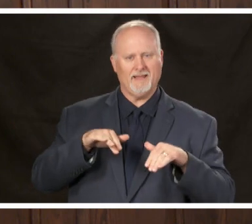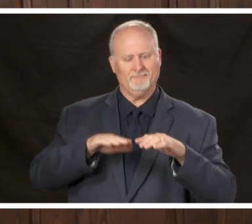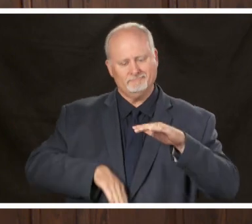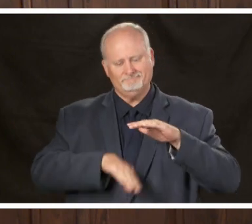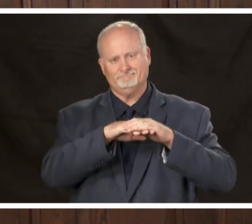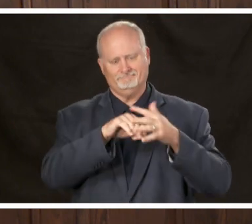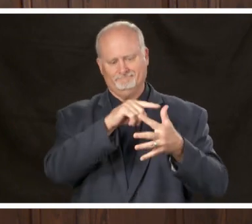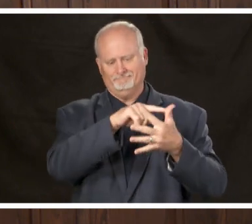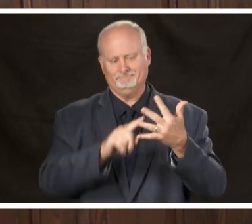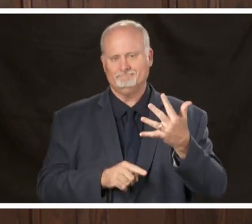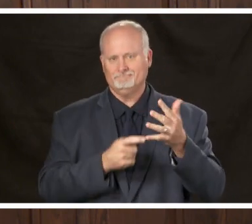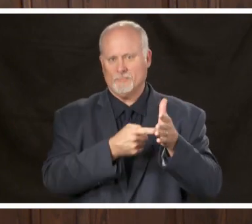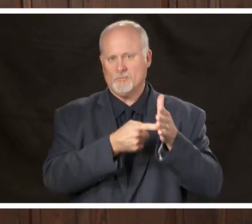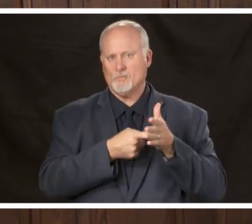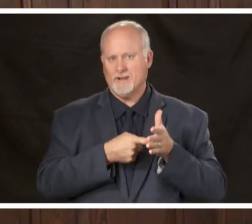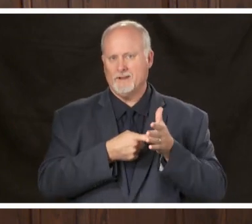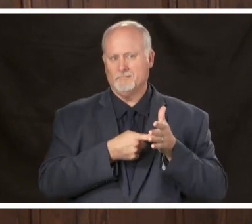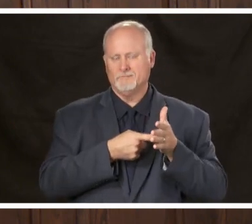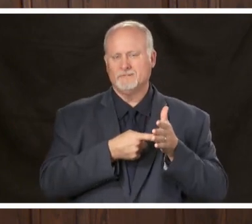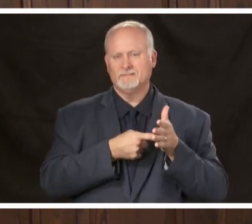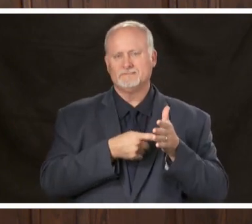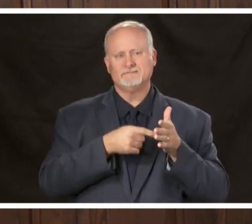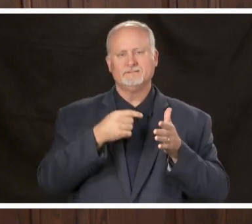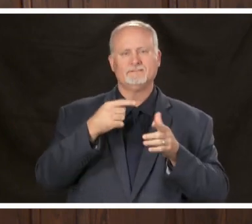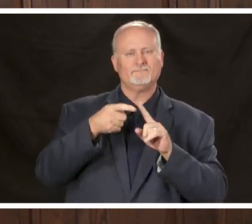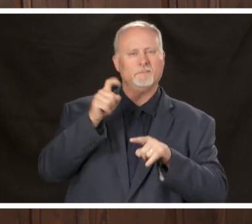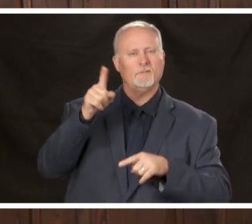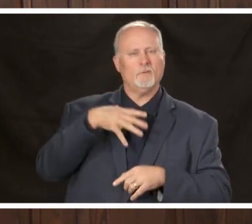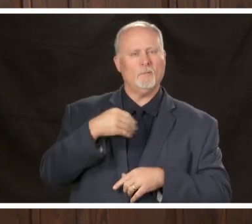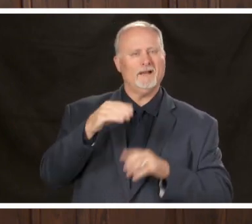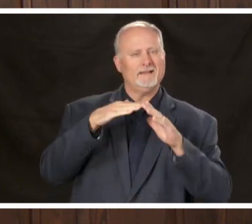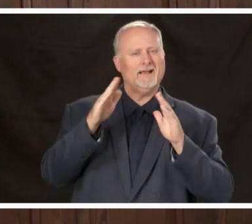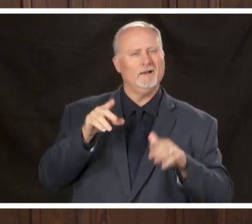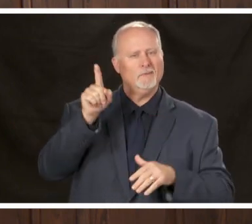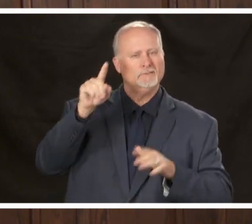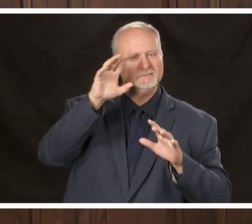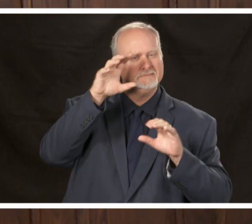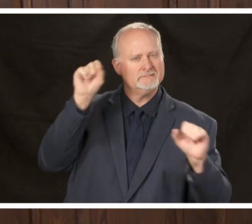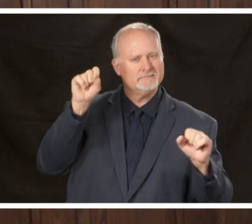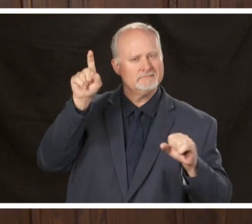White House before lifting the stay at home orders the new statewide safer at